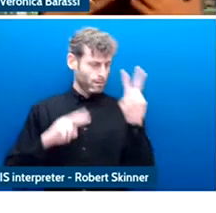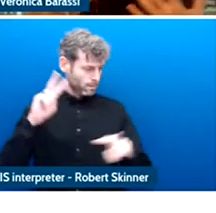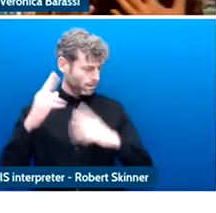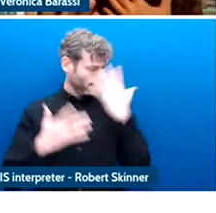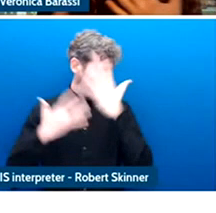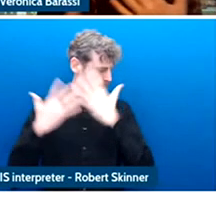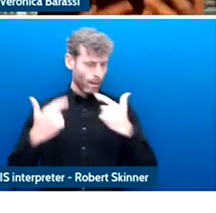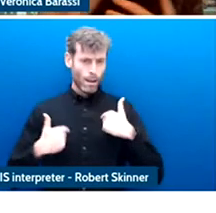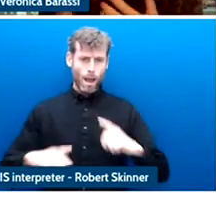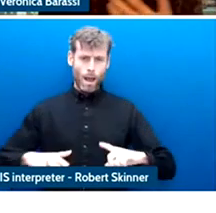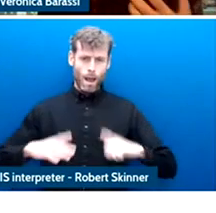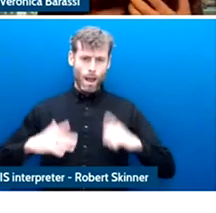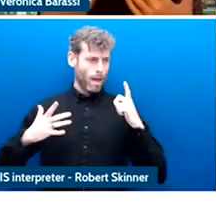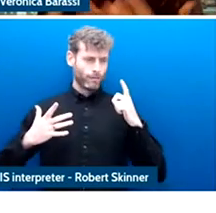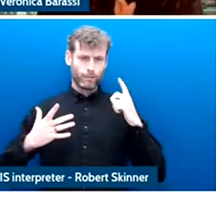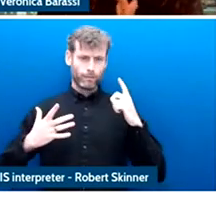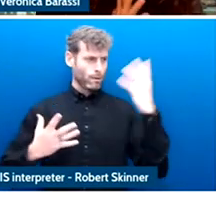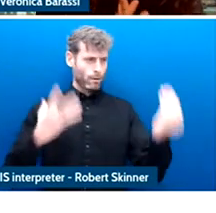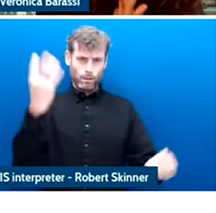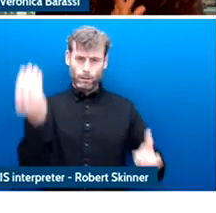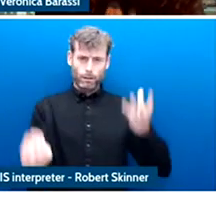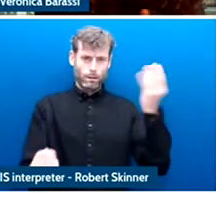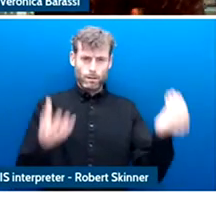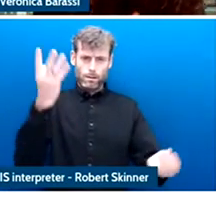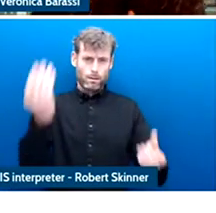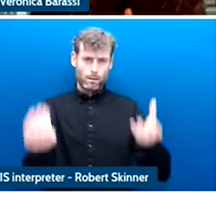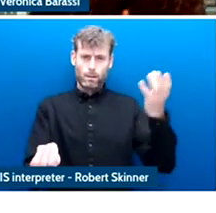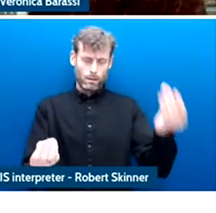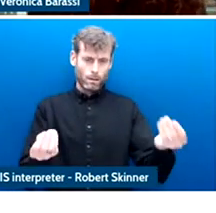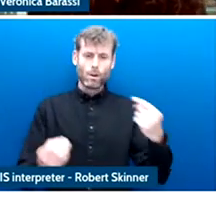really investigating the investigation of children from a